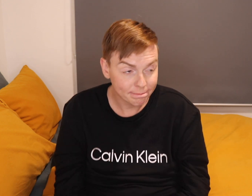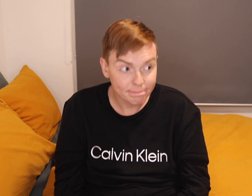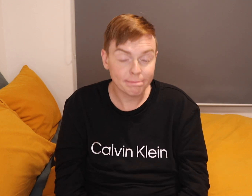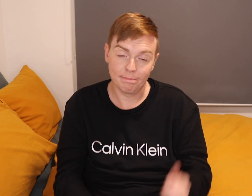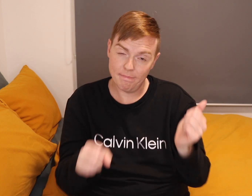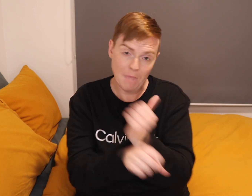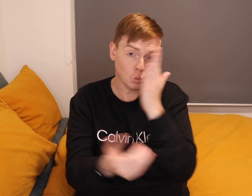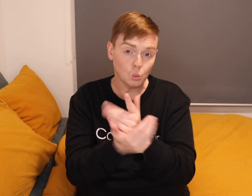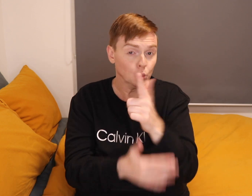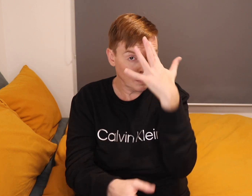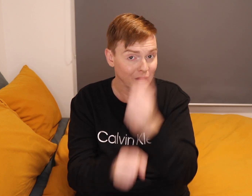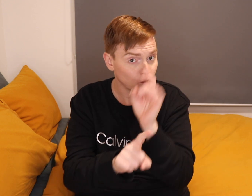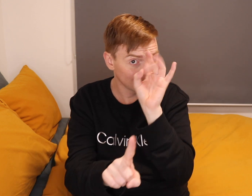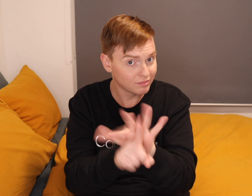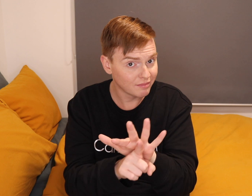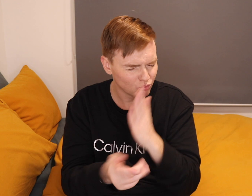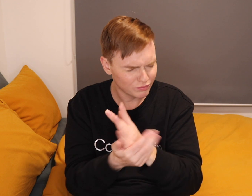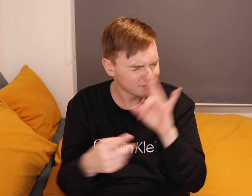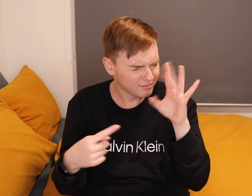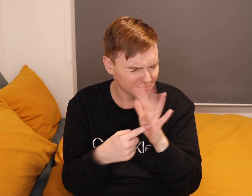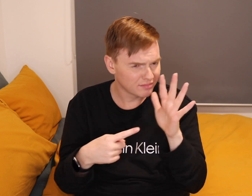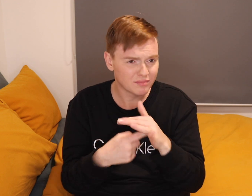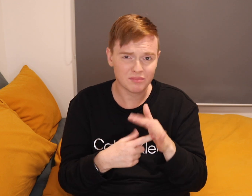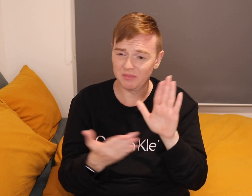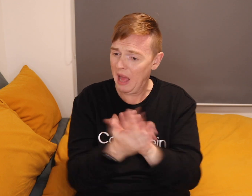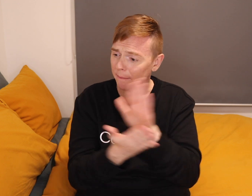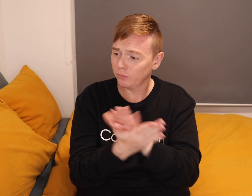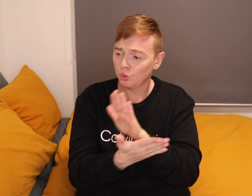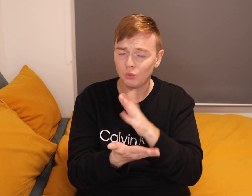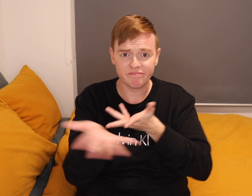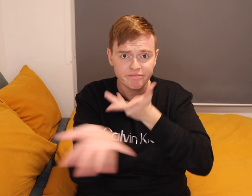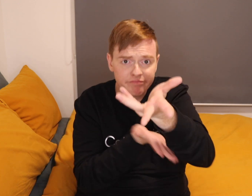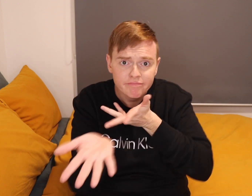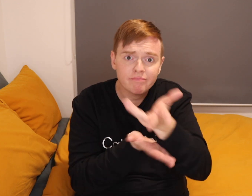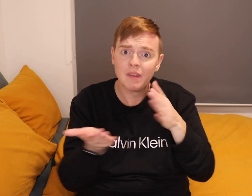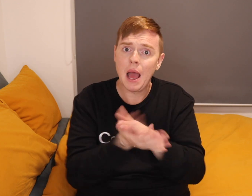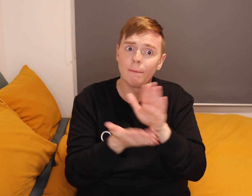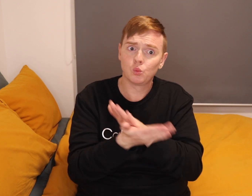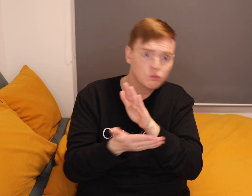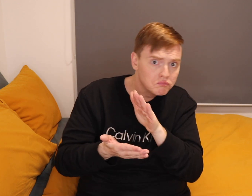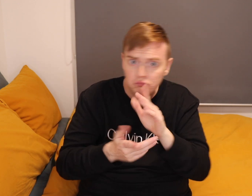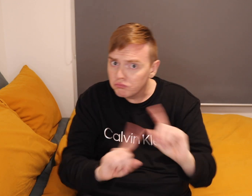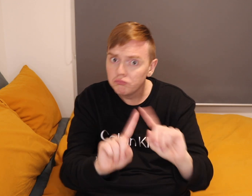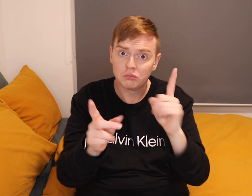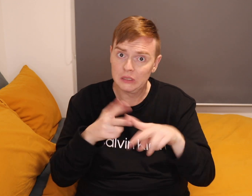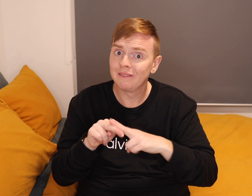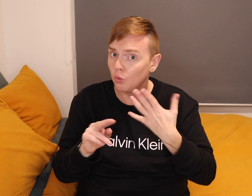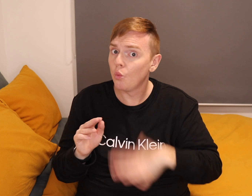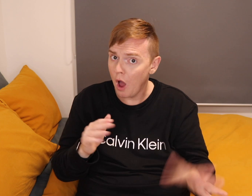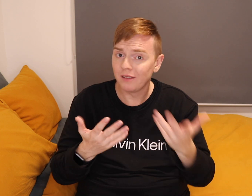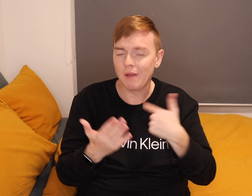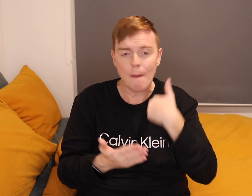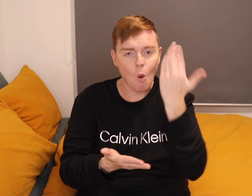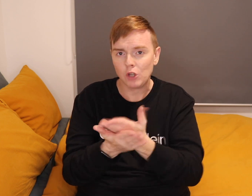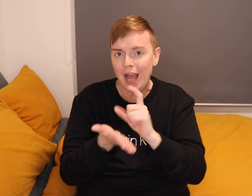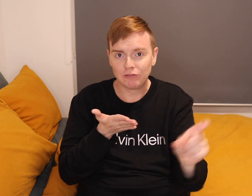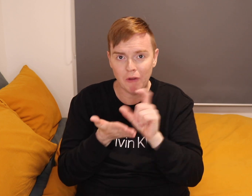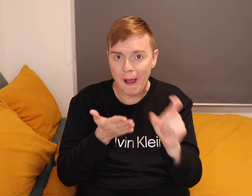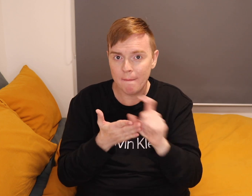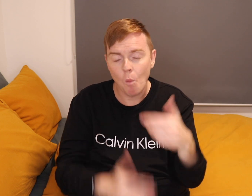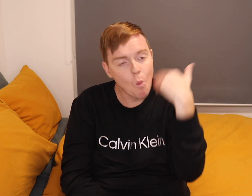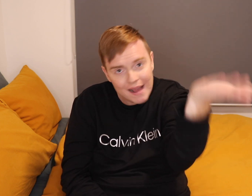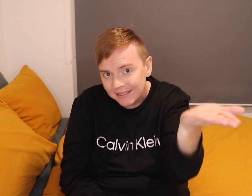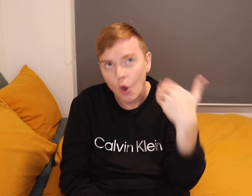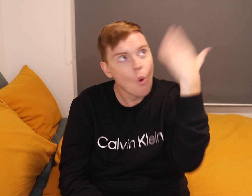Remember always believe in yourself. It's important. If you want to have a chat, I'm always on Instagram. Always, always.